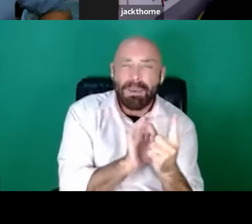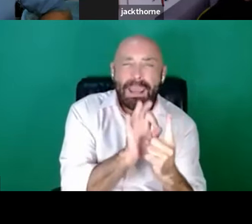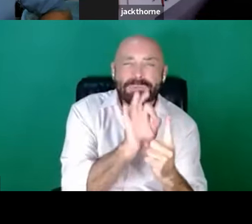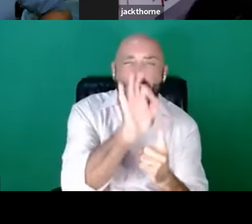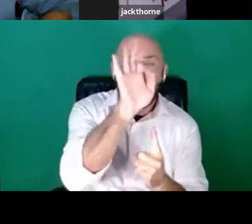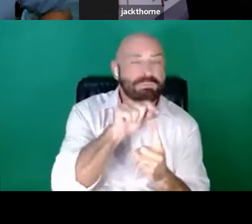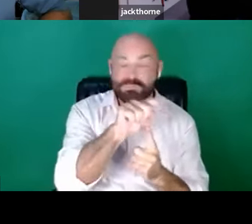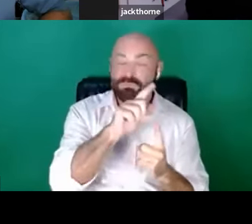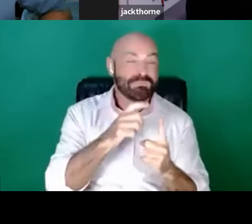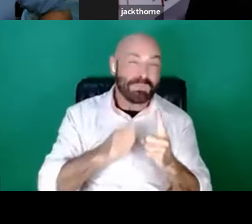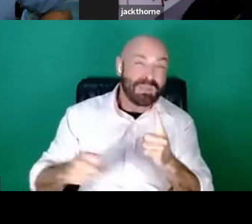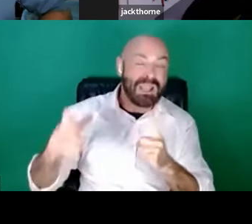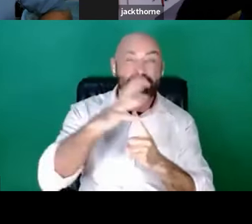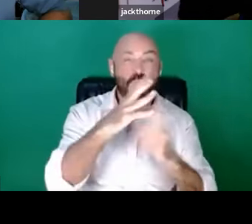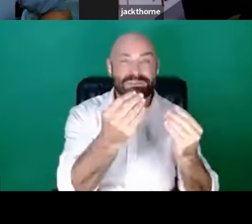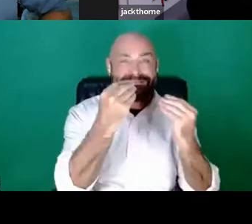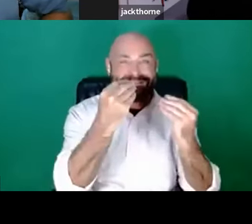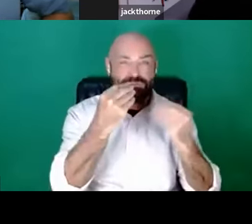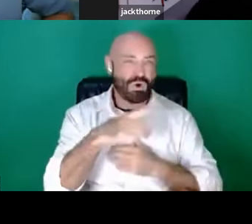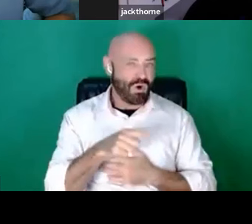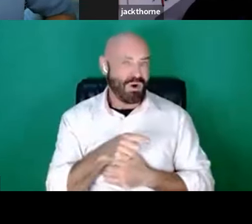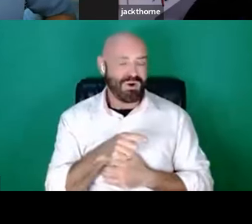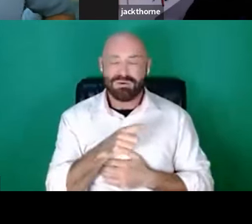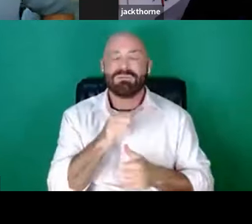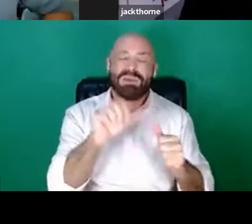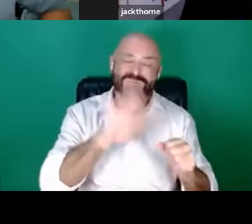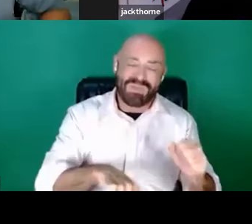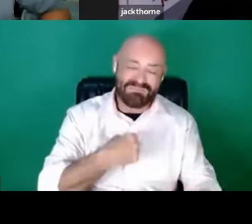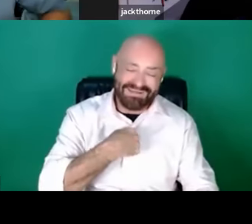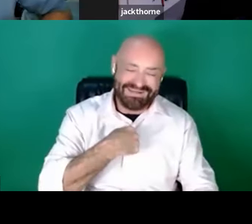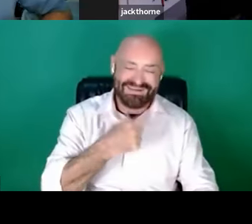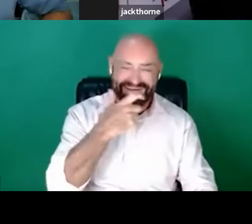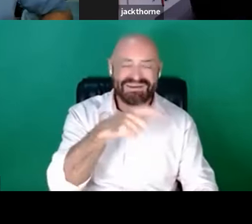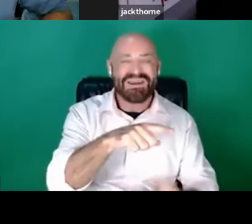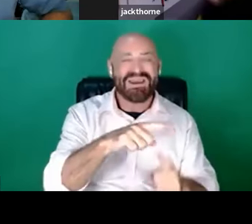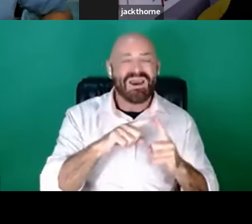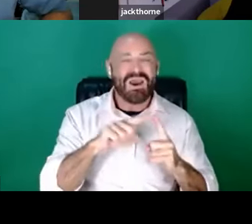Thankfully she was much better than me, but she was one of the most important teachers